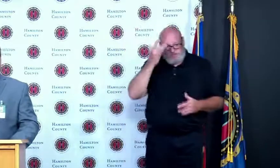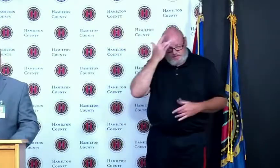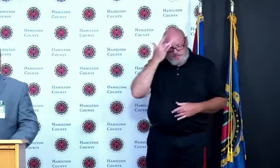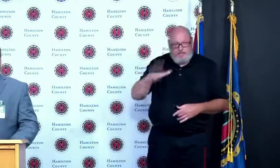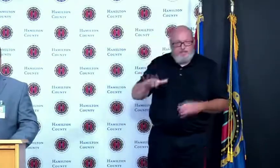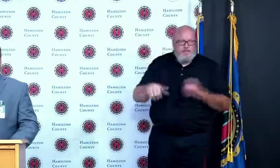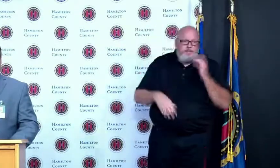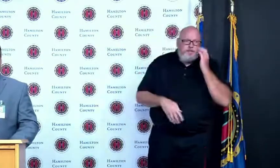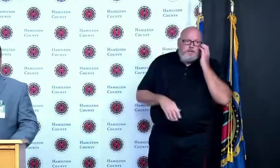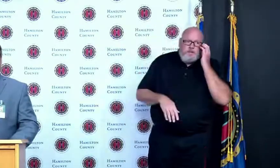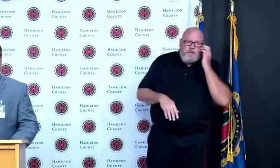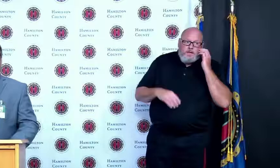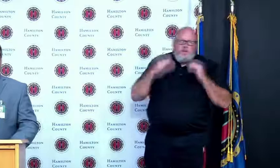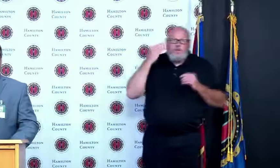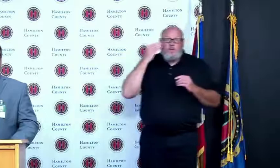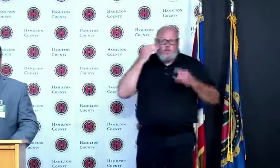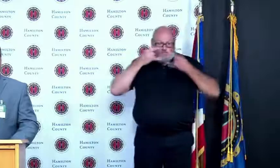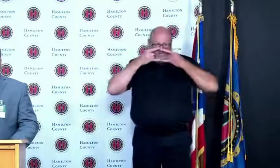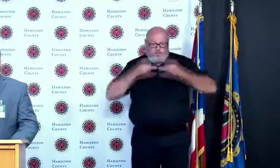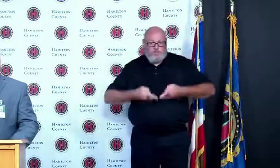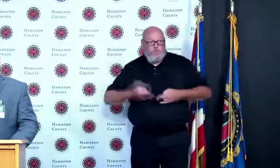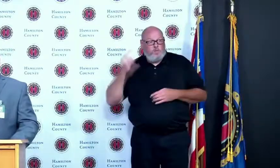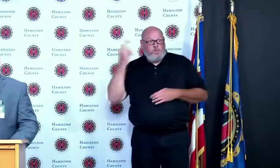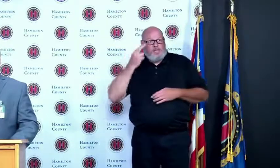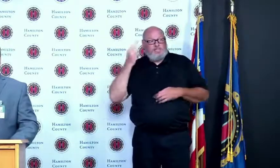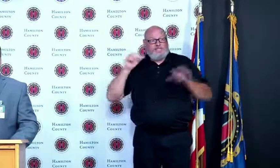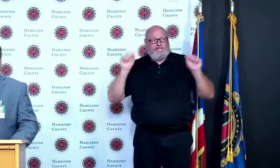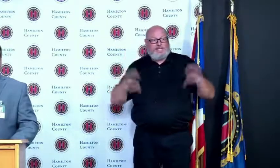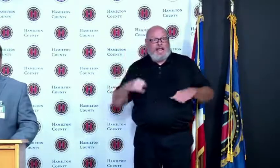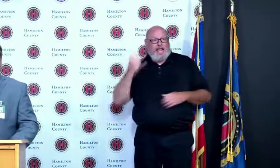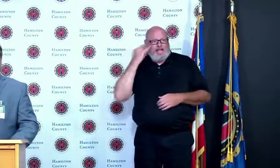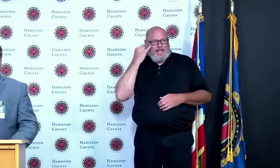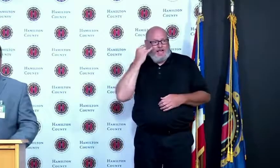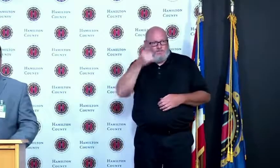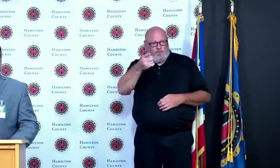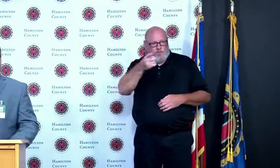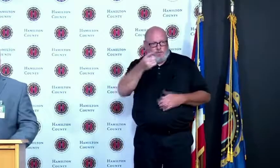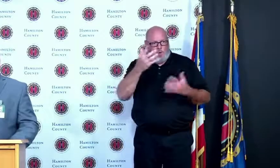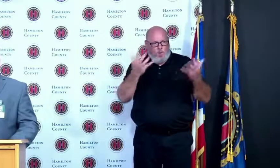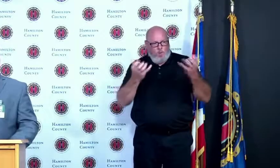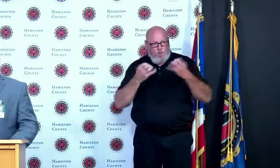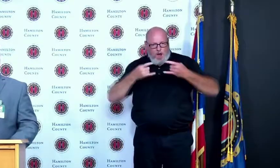a disease or working to get healthy from an ill illness and I think those families